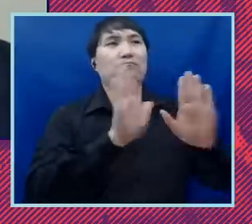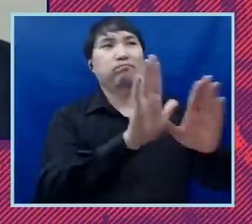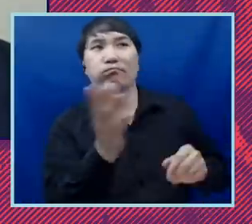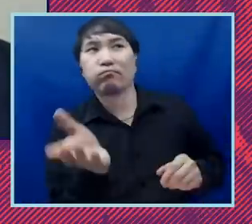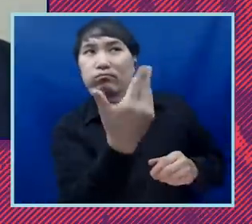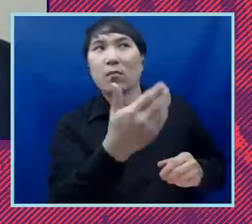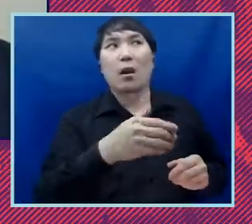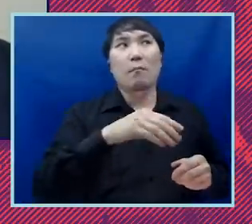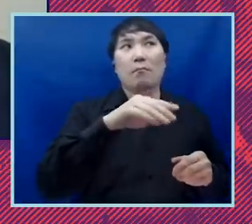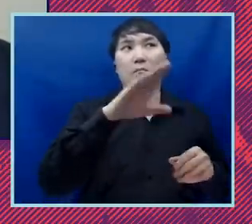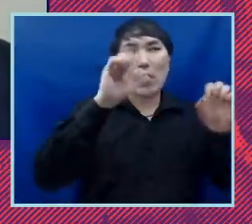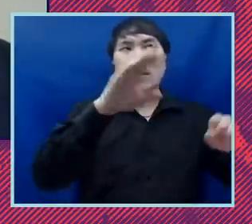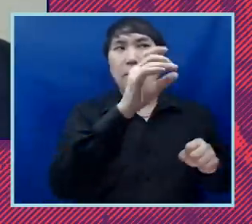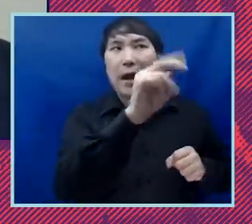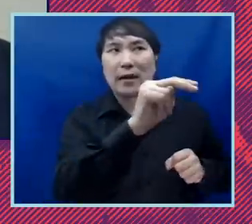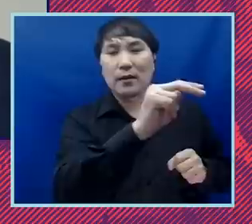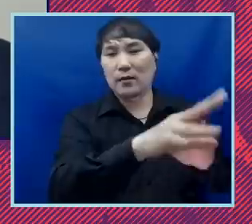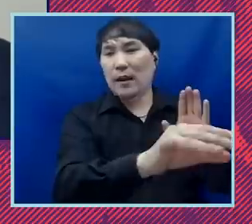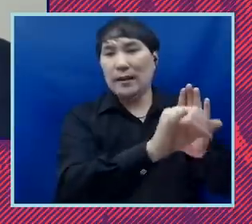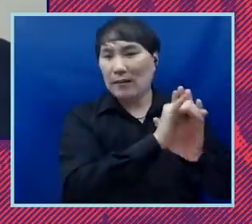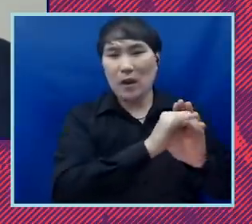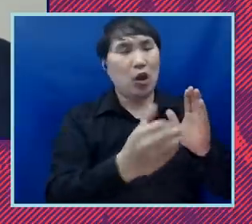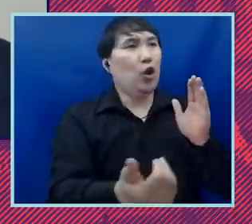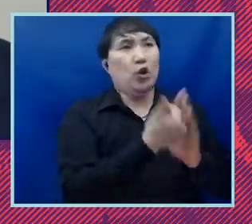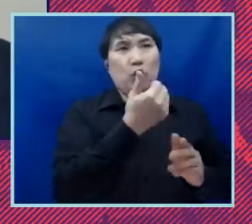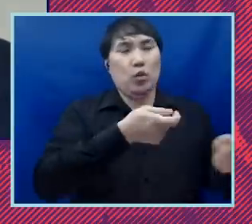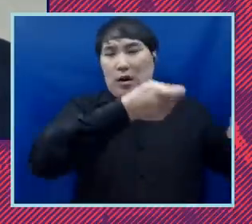new persons to the um excuse me new governors to the postal board of governors yeah yeah